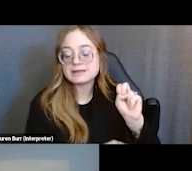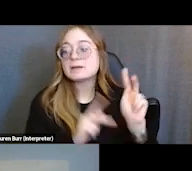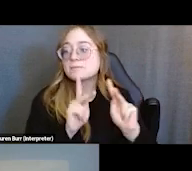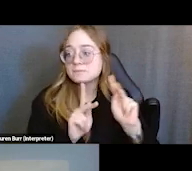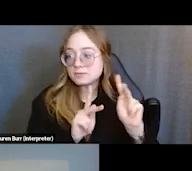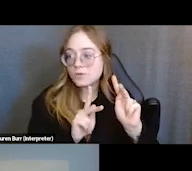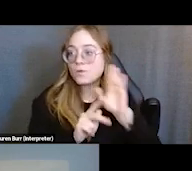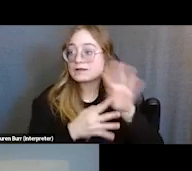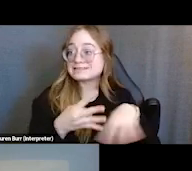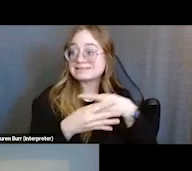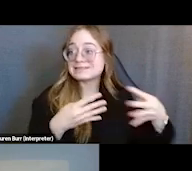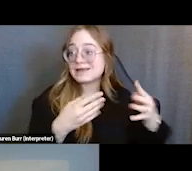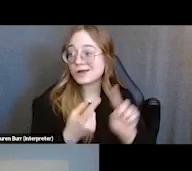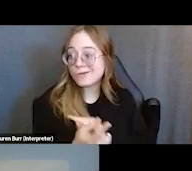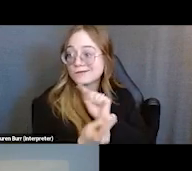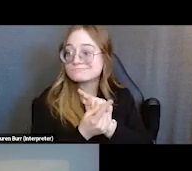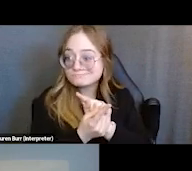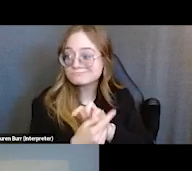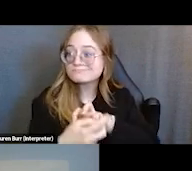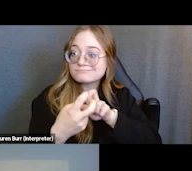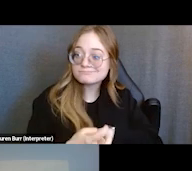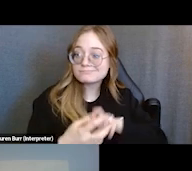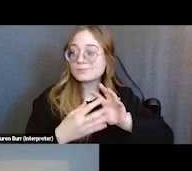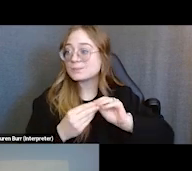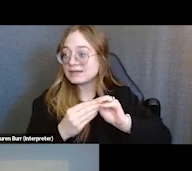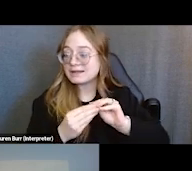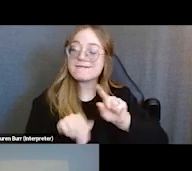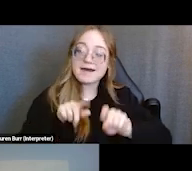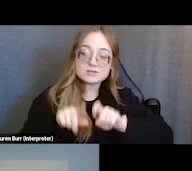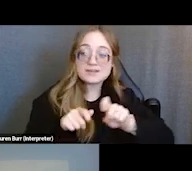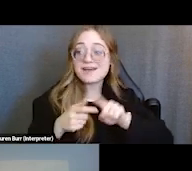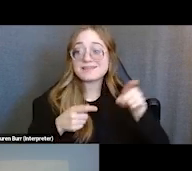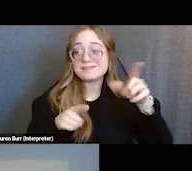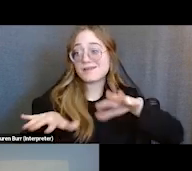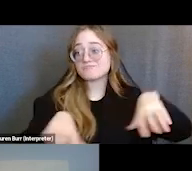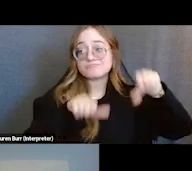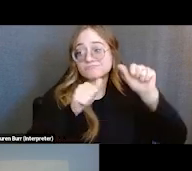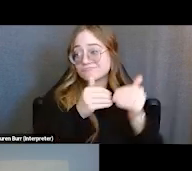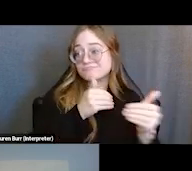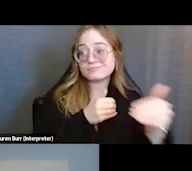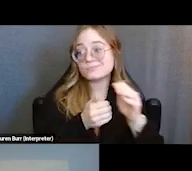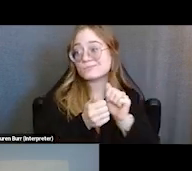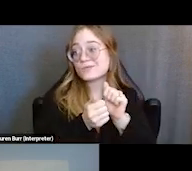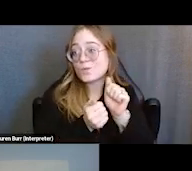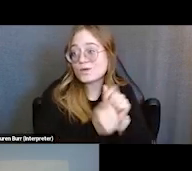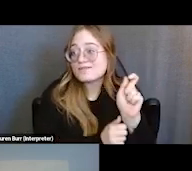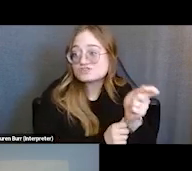and he'll ask her some questions and then they take it from there when they go before a judge, I'll submit medical records,